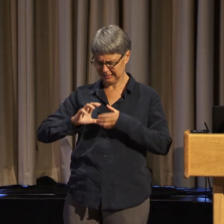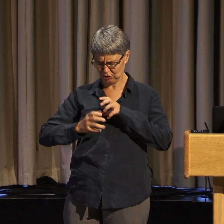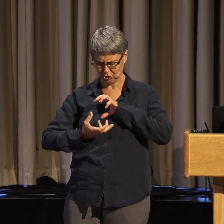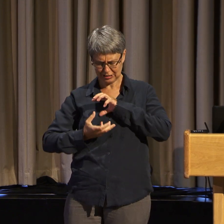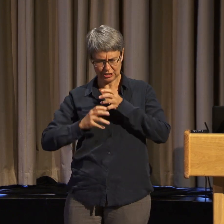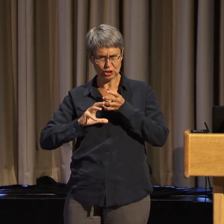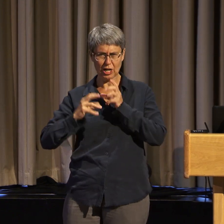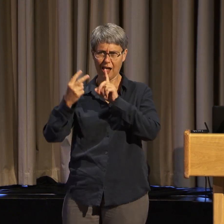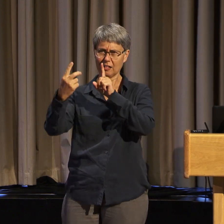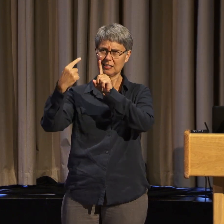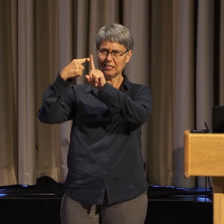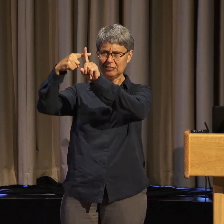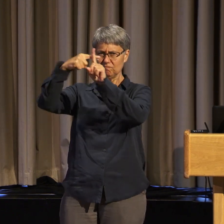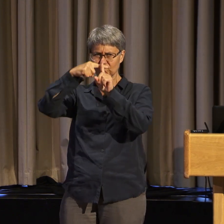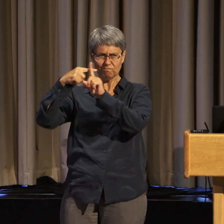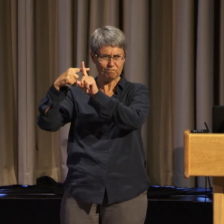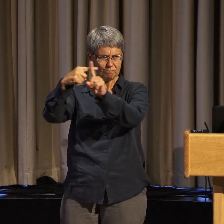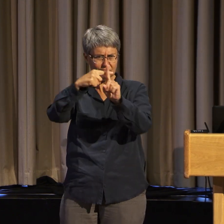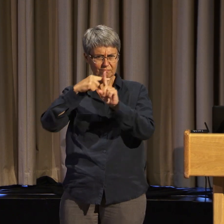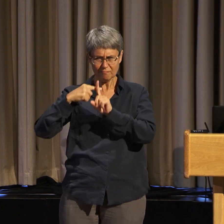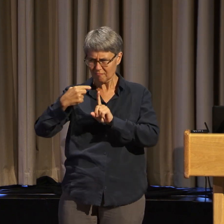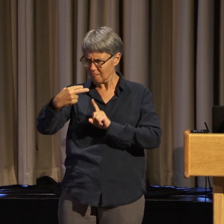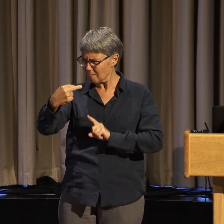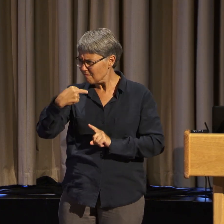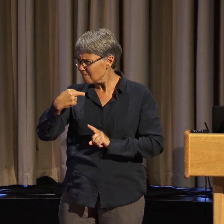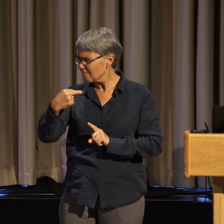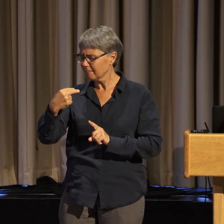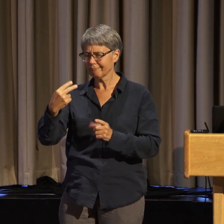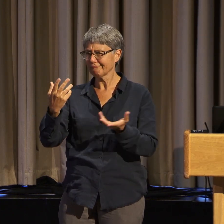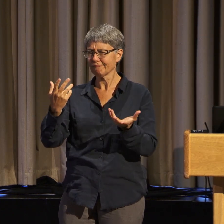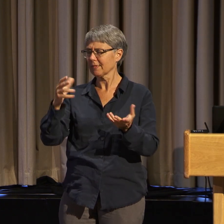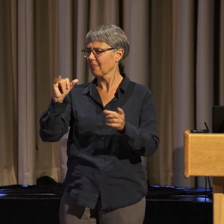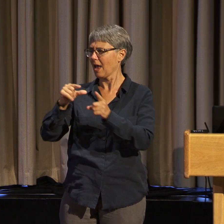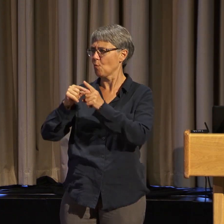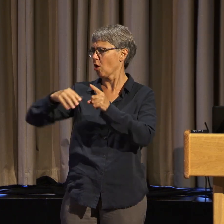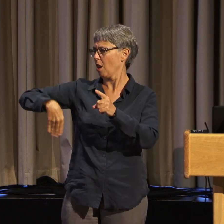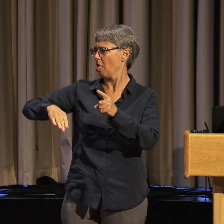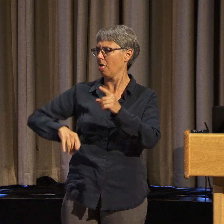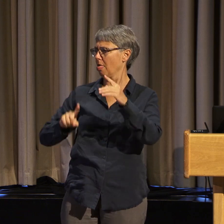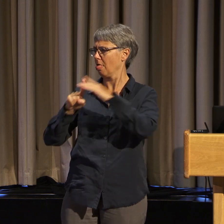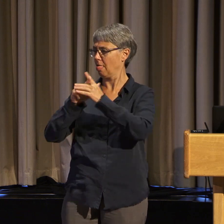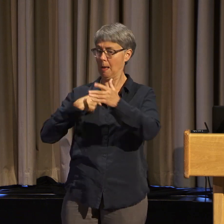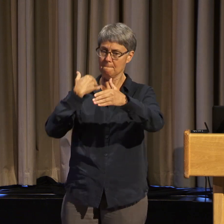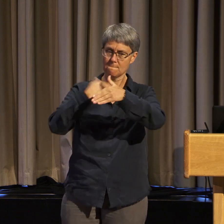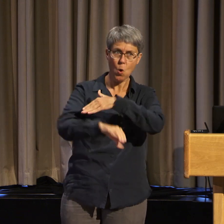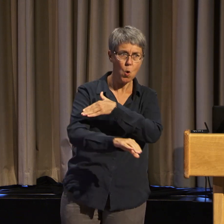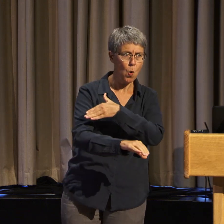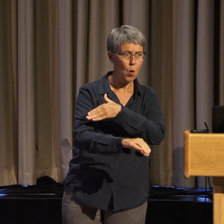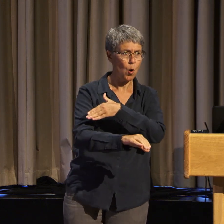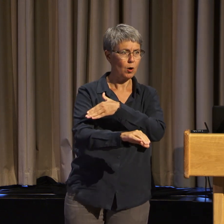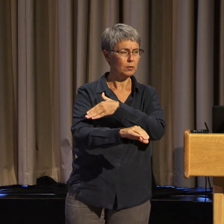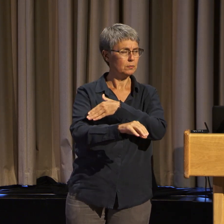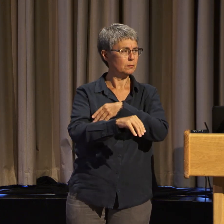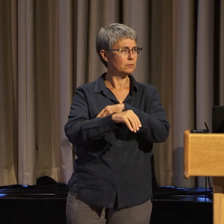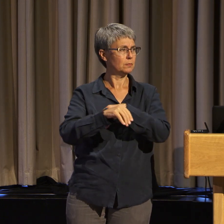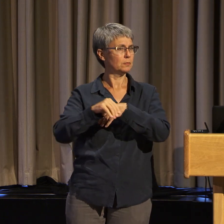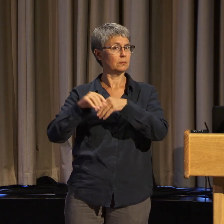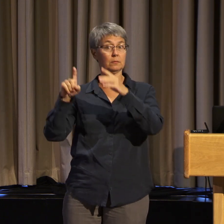the word in the mainstream until a few years ago it began being used.